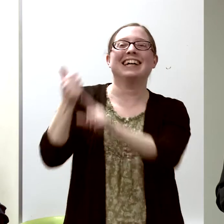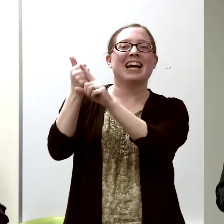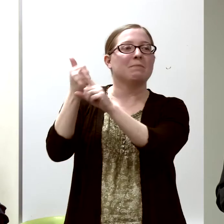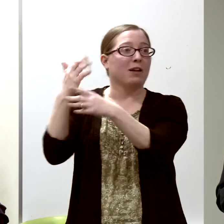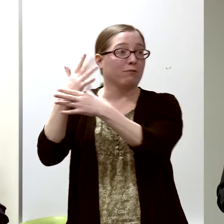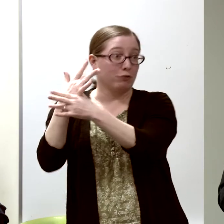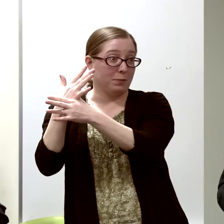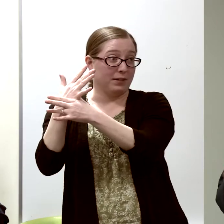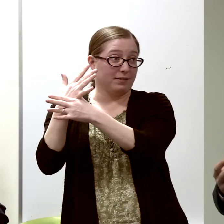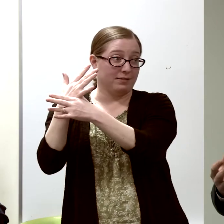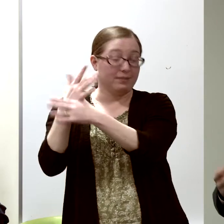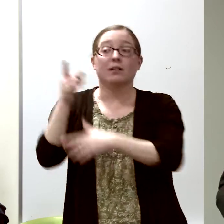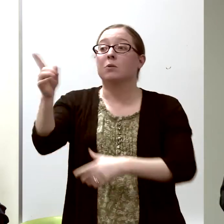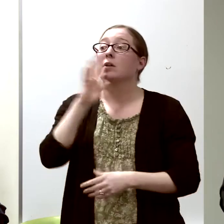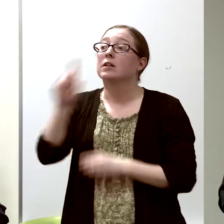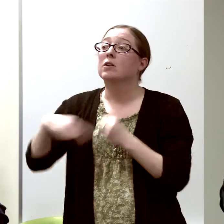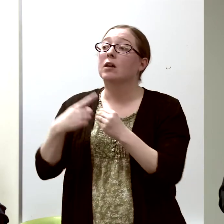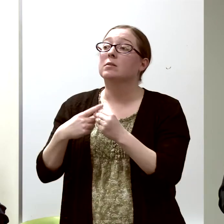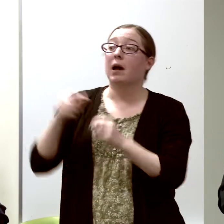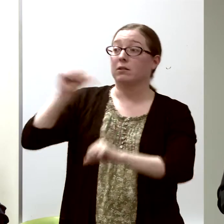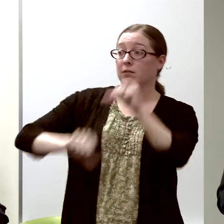and when he spoke of science,